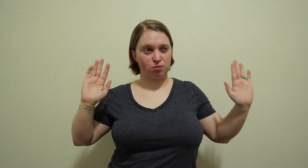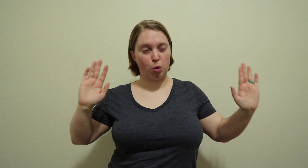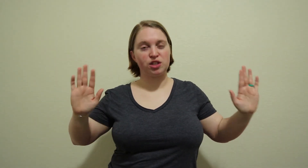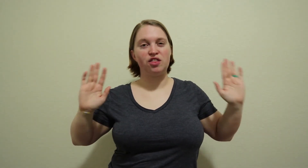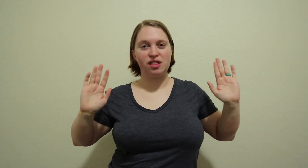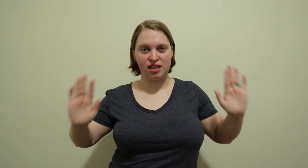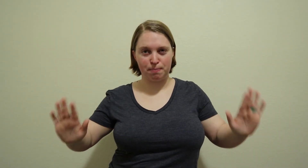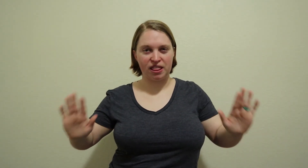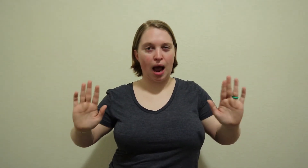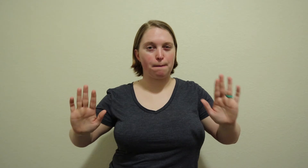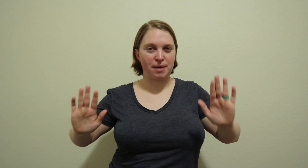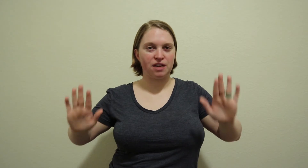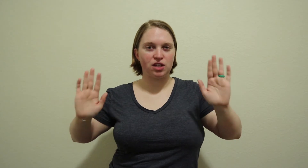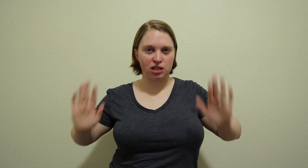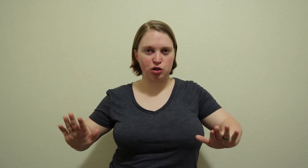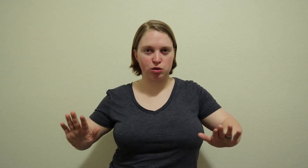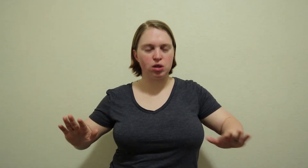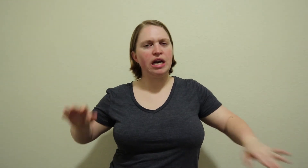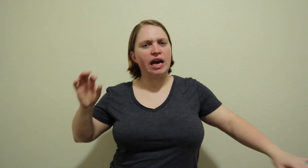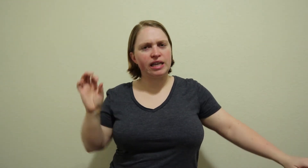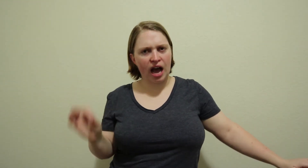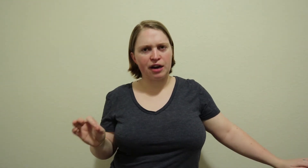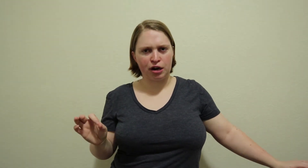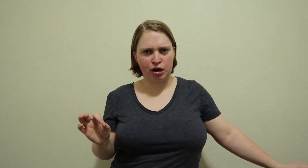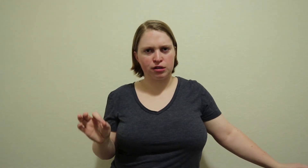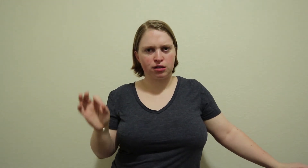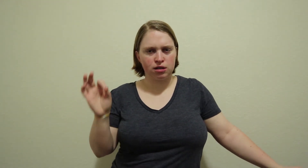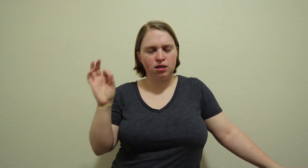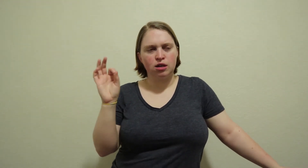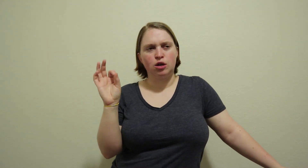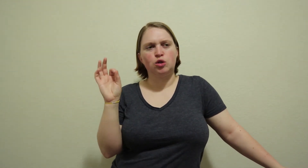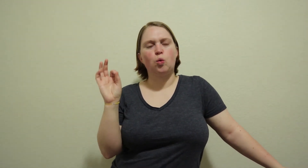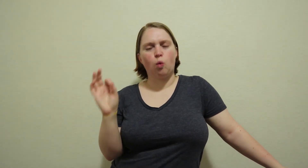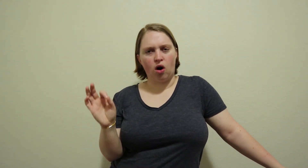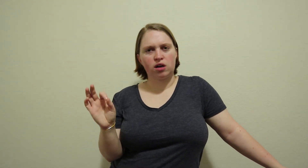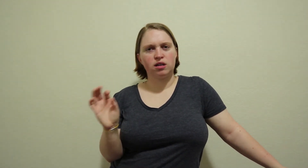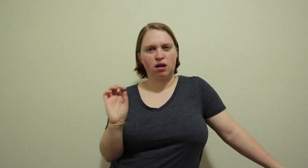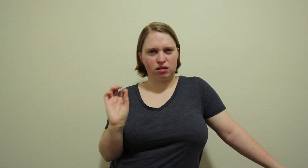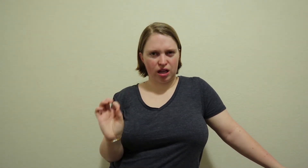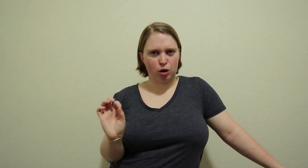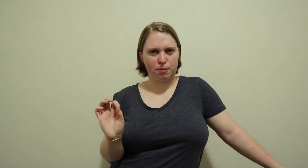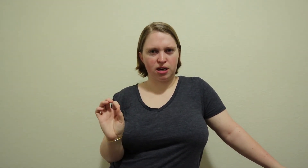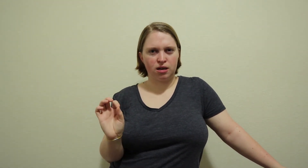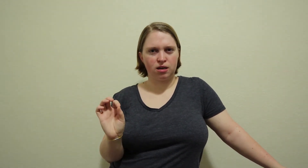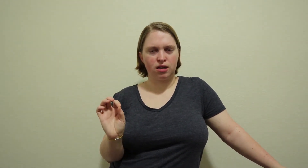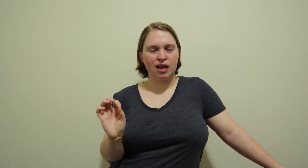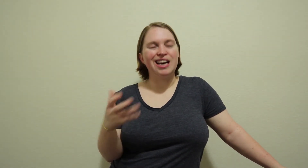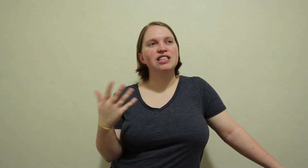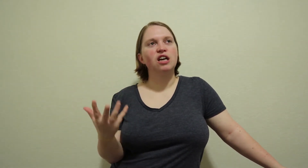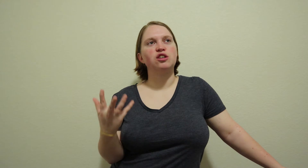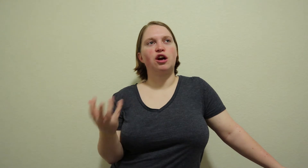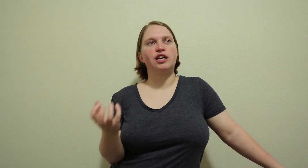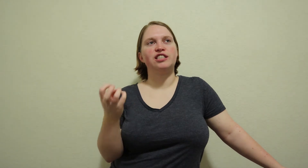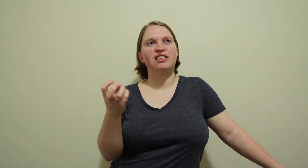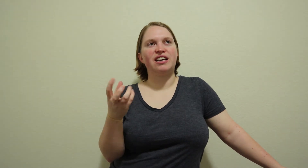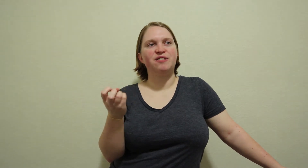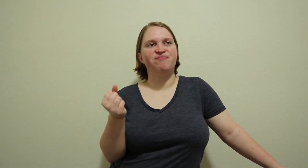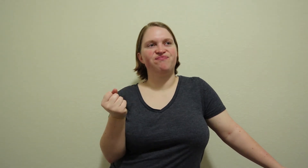wasn't that big of an issue, it kind of hurts to walk a little bit it doesn't hurt, it's like